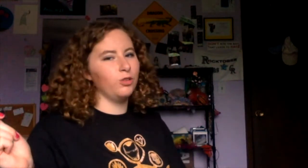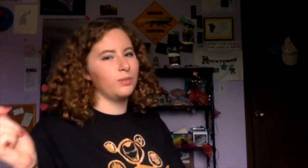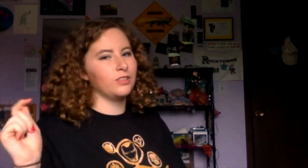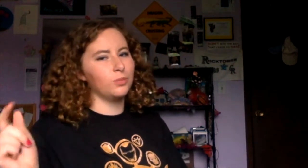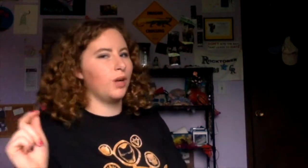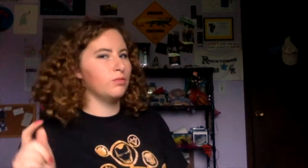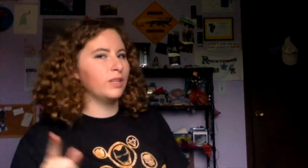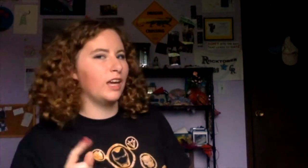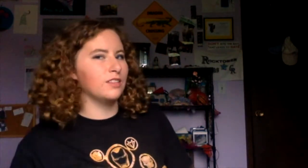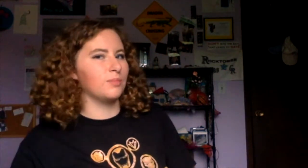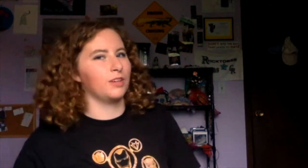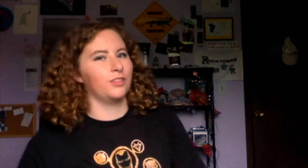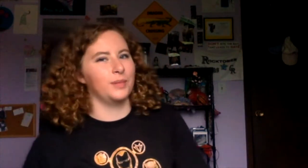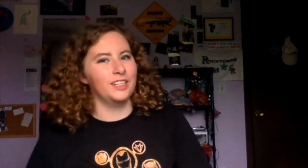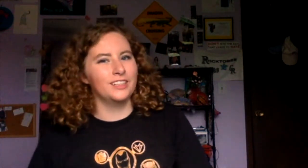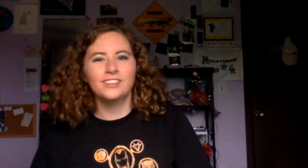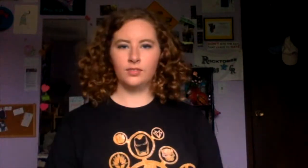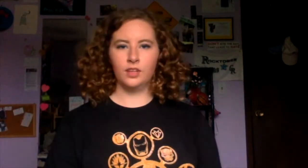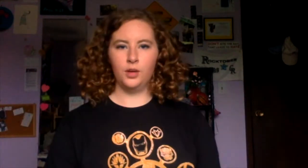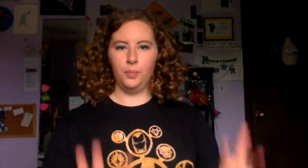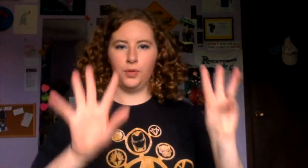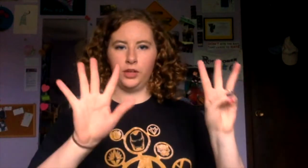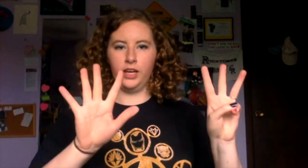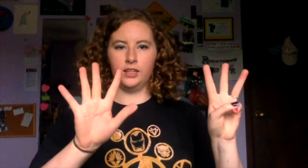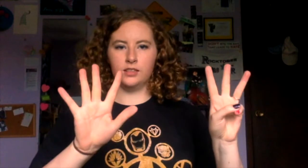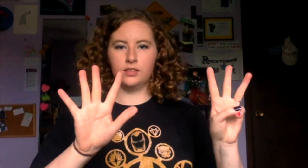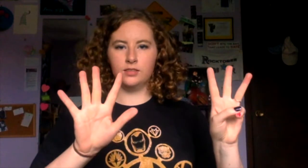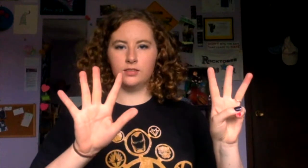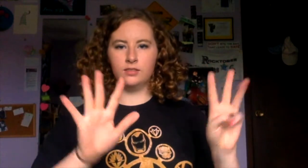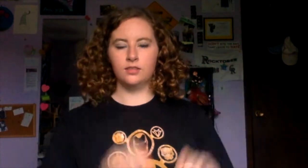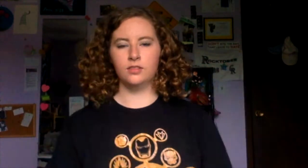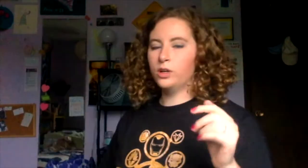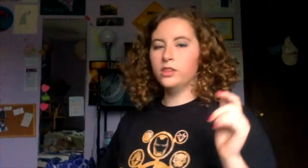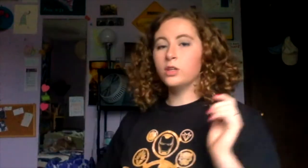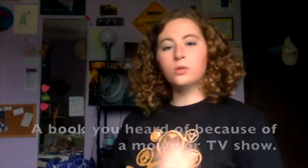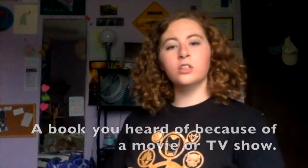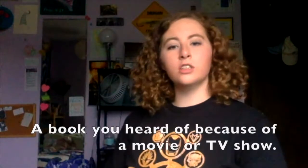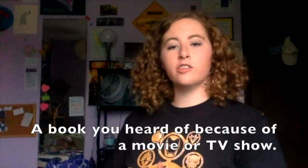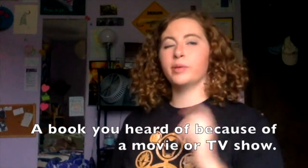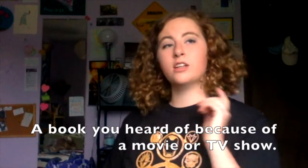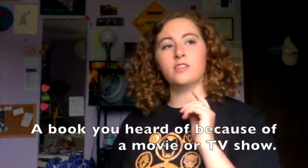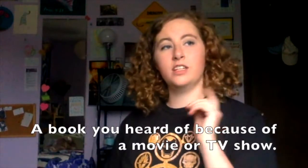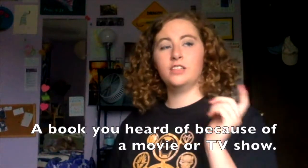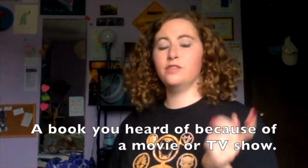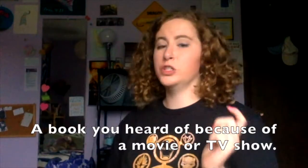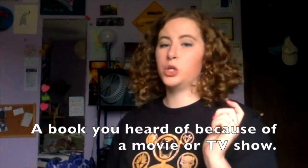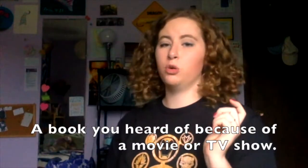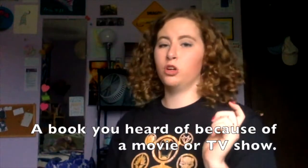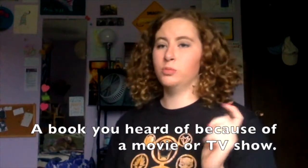it because you'll probably gain something from it. Book eight. One that you learned of because of a tv show or movie.